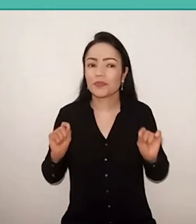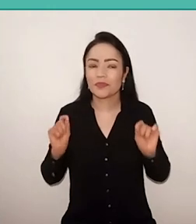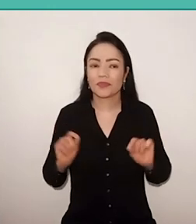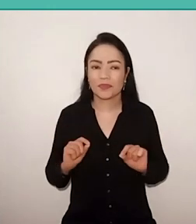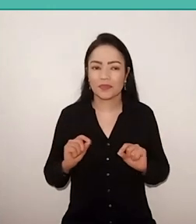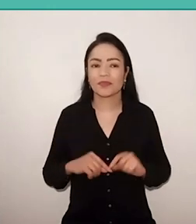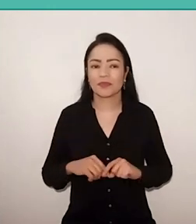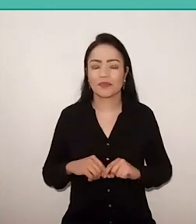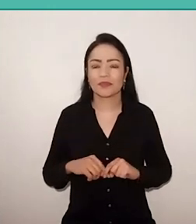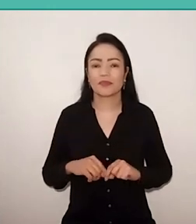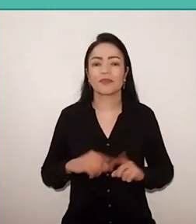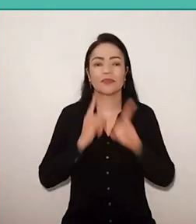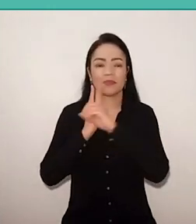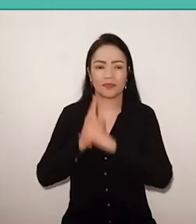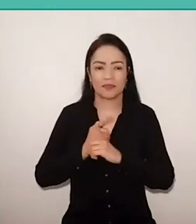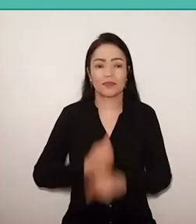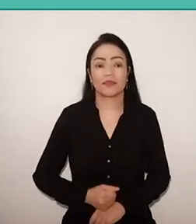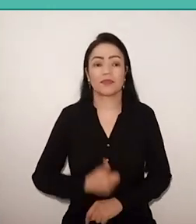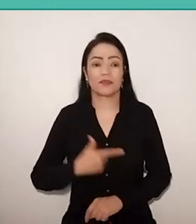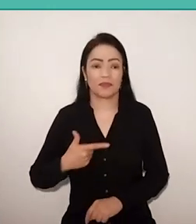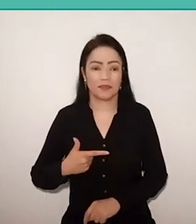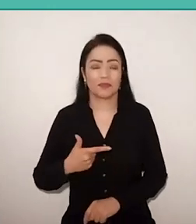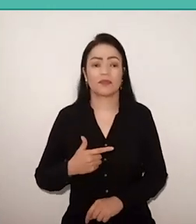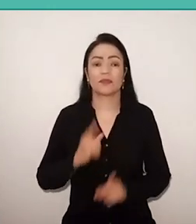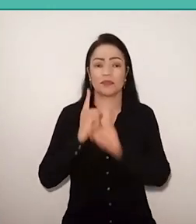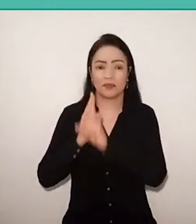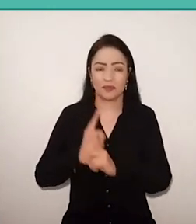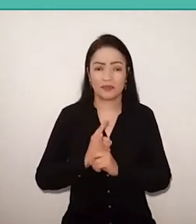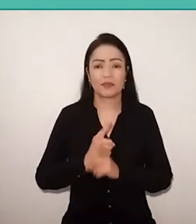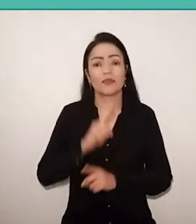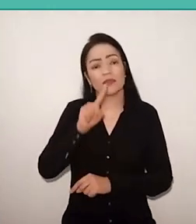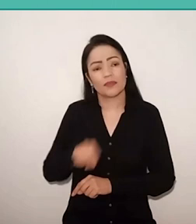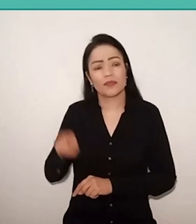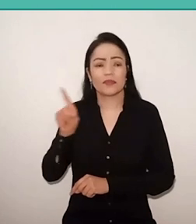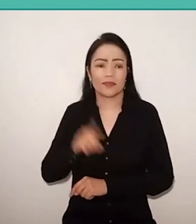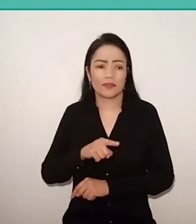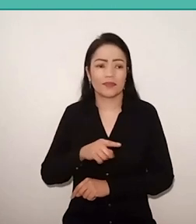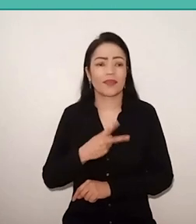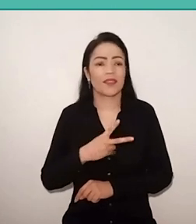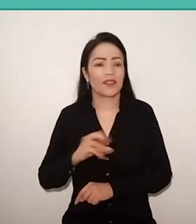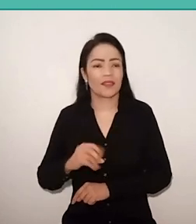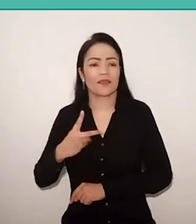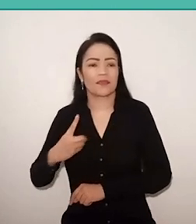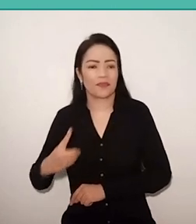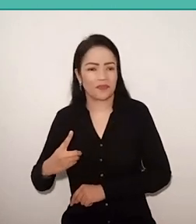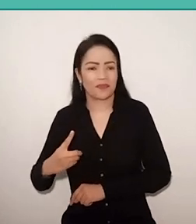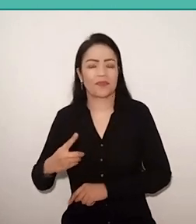the 12th International Meeting Paulo Freire Forum was postponed for 2021, September 2021,